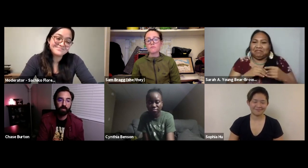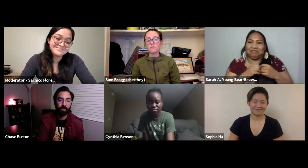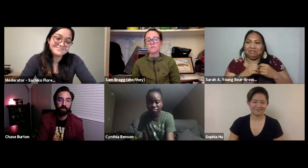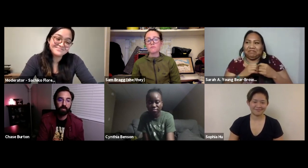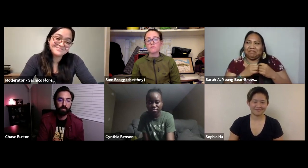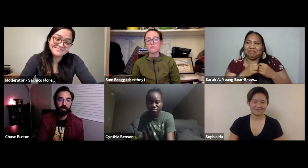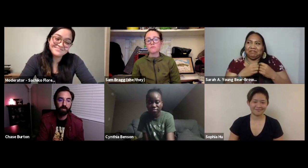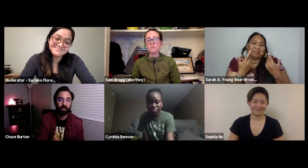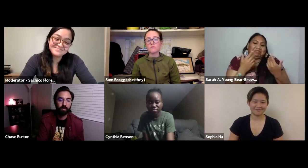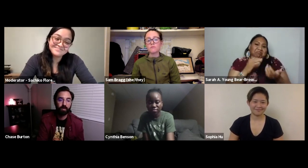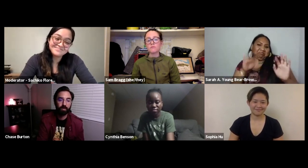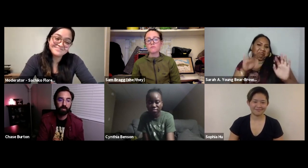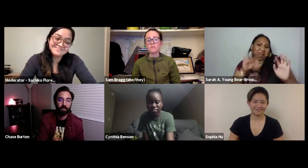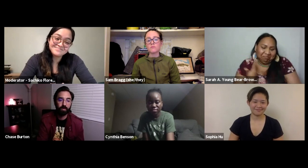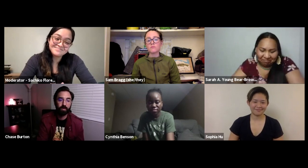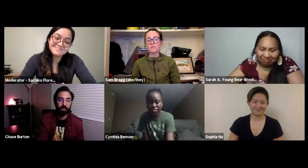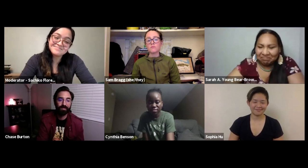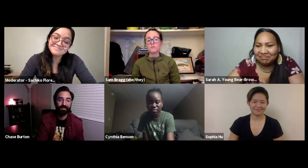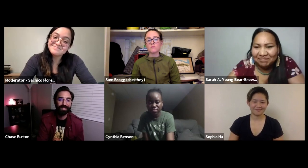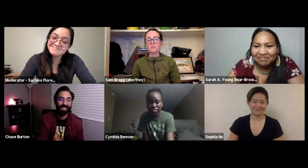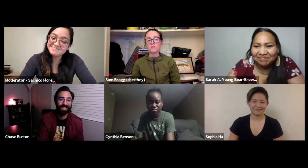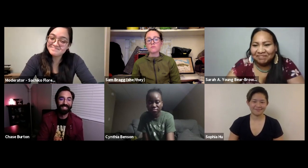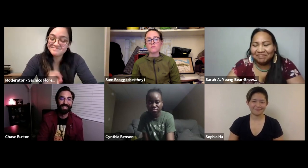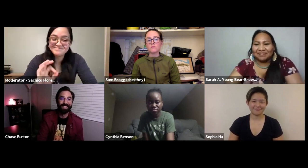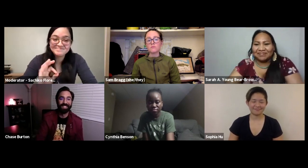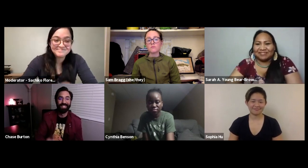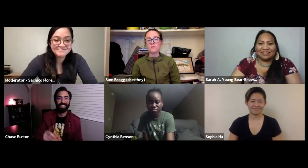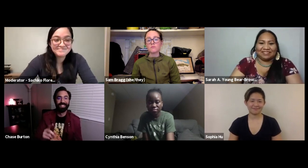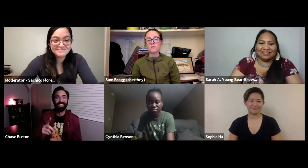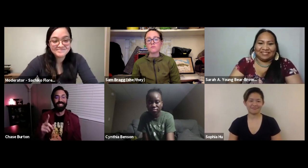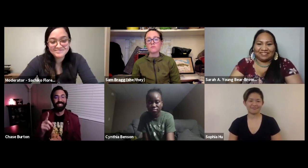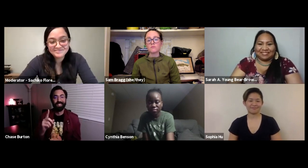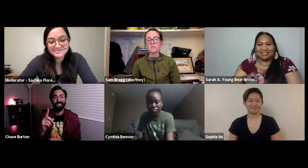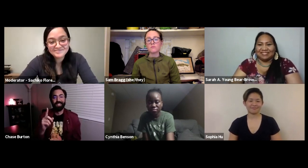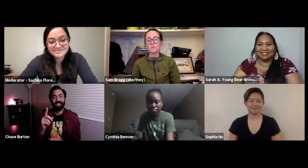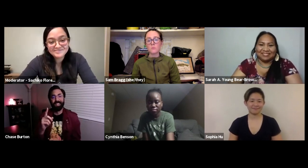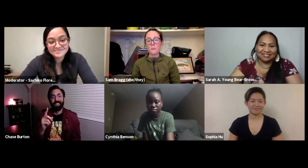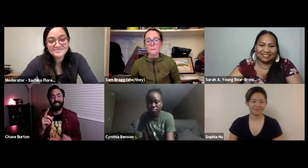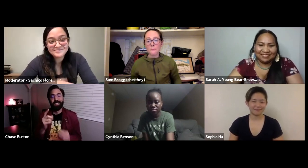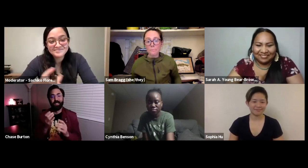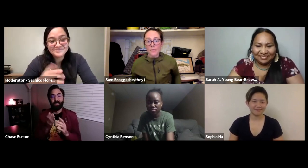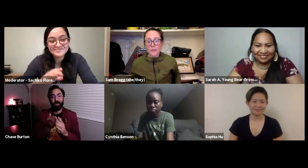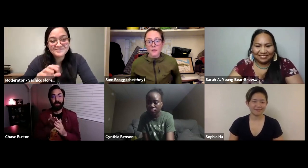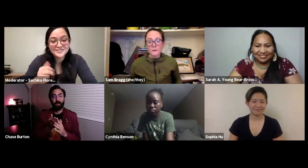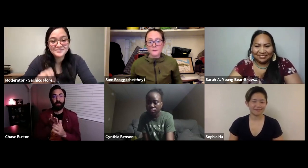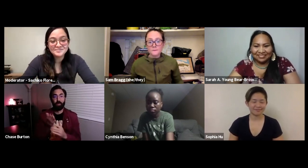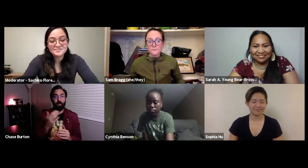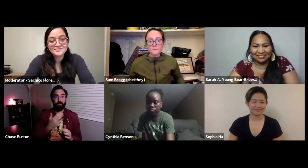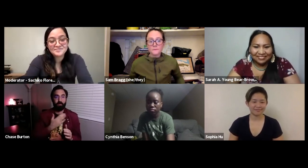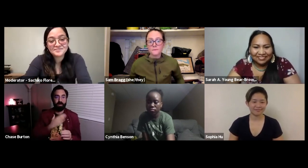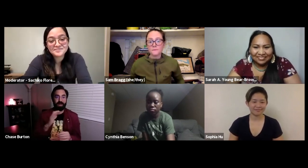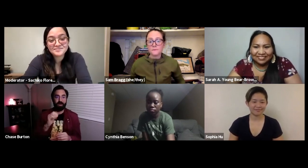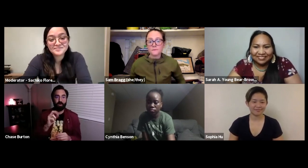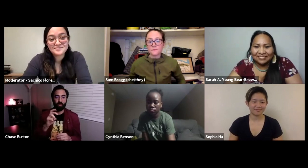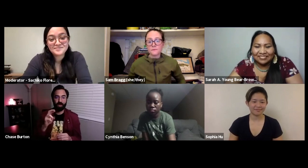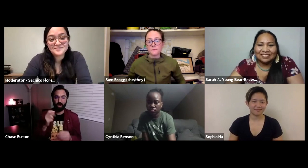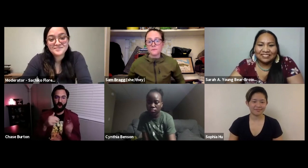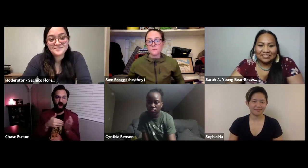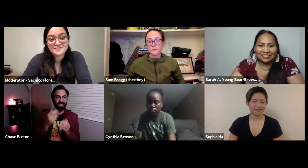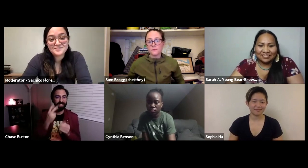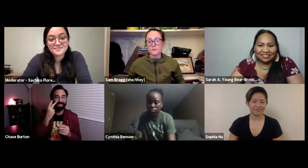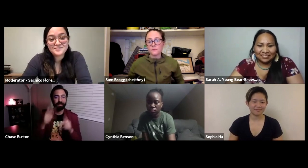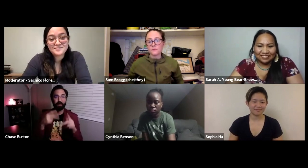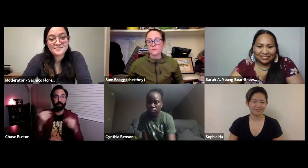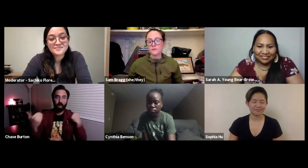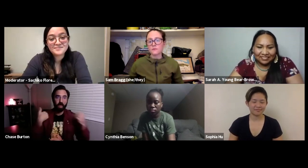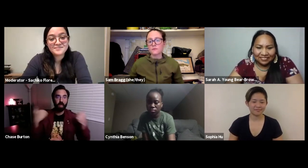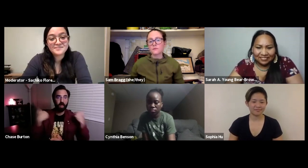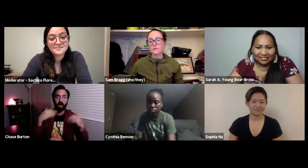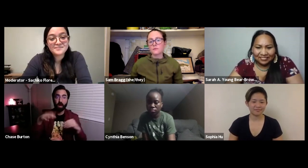living a city. I think that's all. CHASE: Great! Through my career I've seen